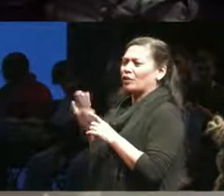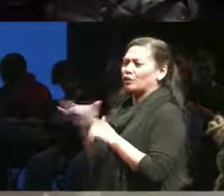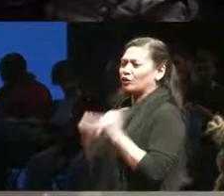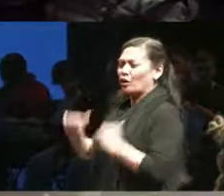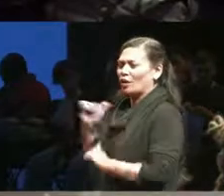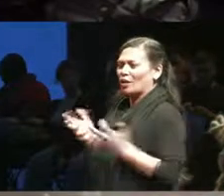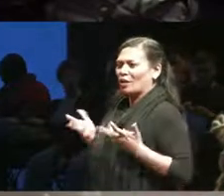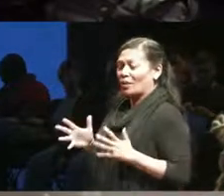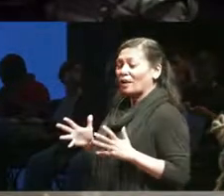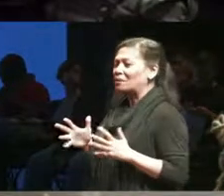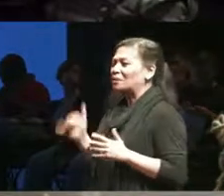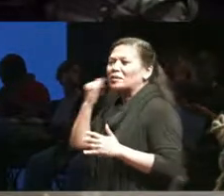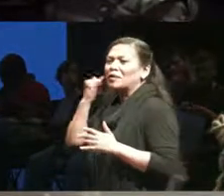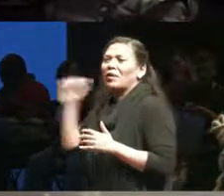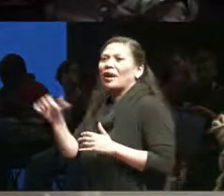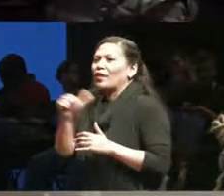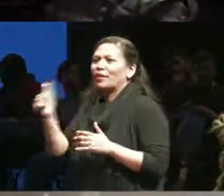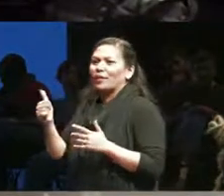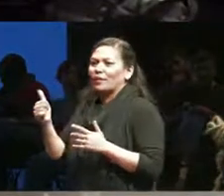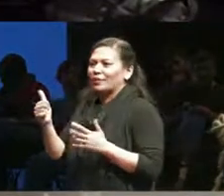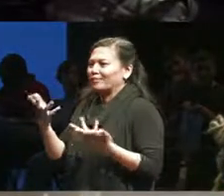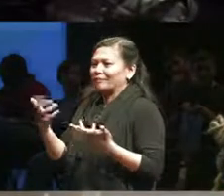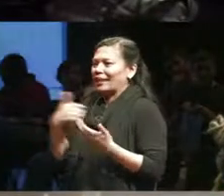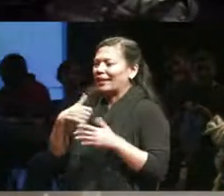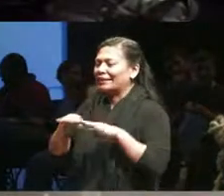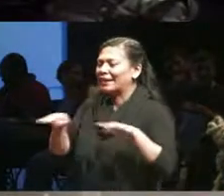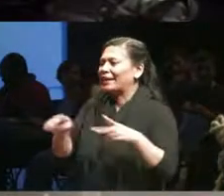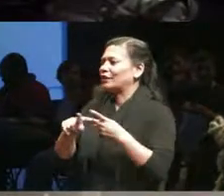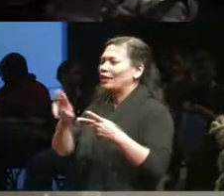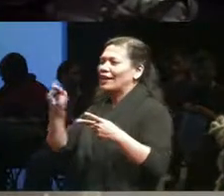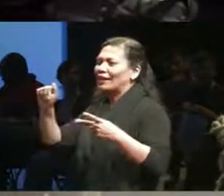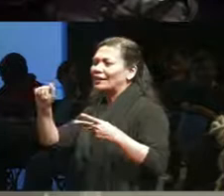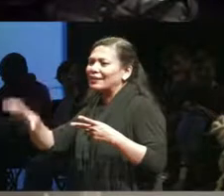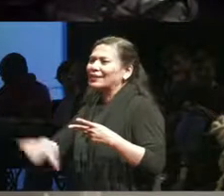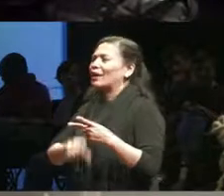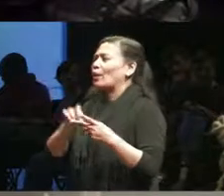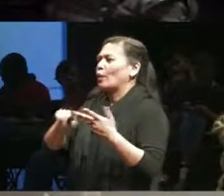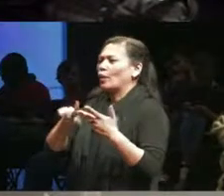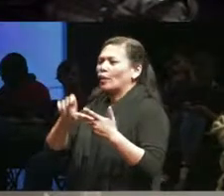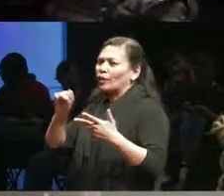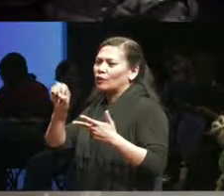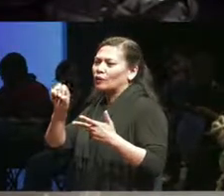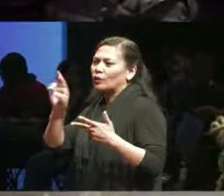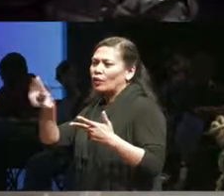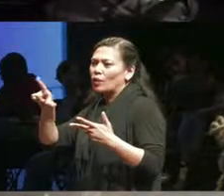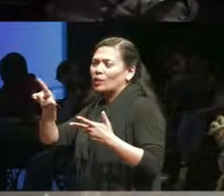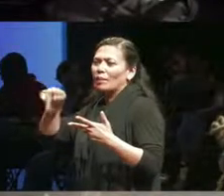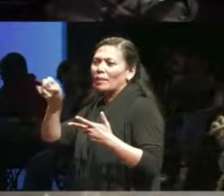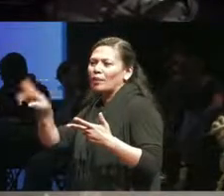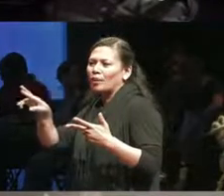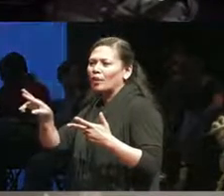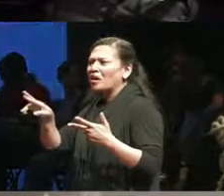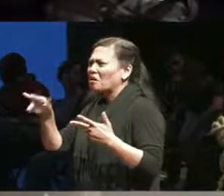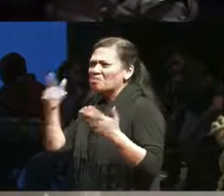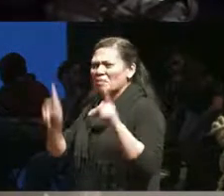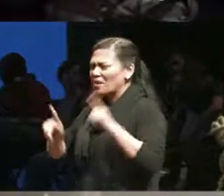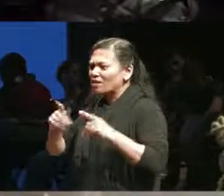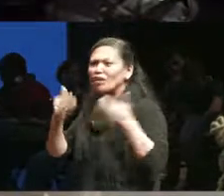would at Canstage or NAC or Soulpepper? Like why why why won't they